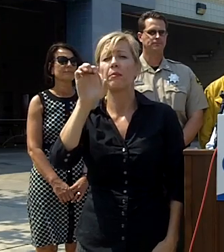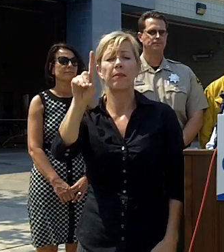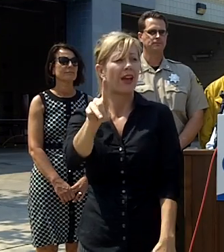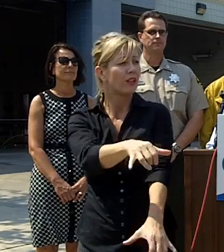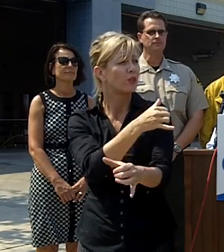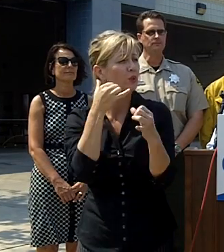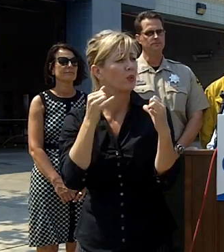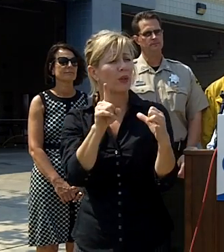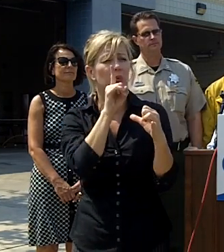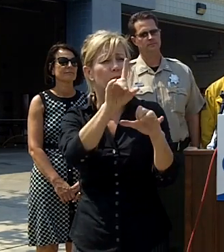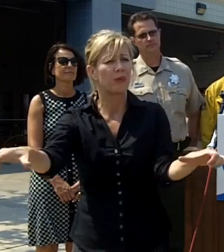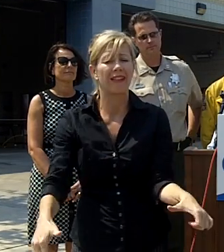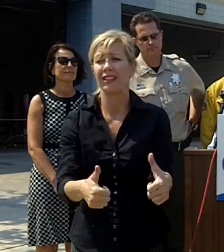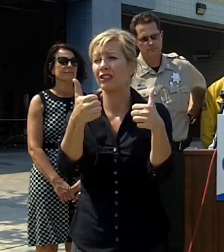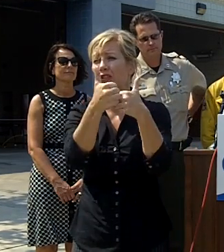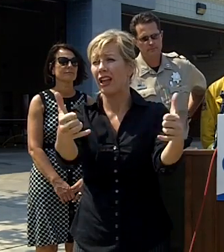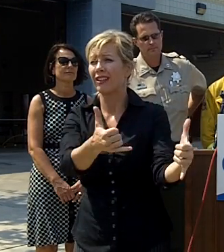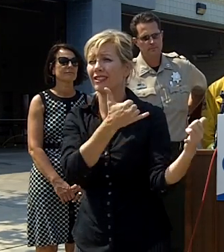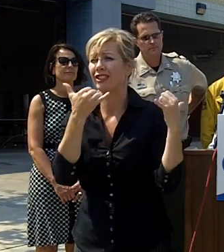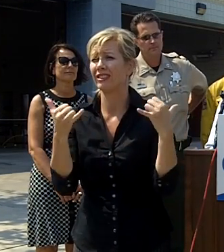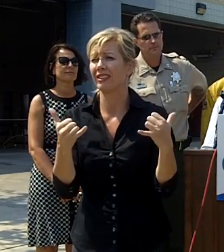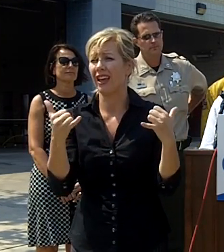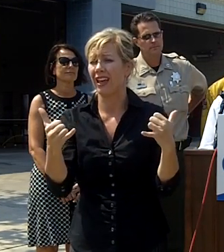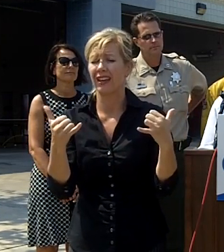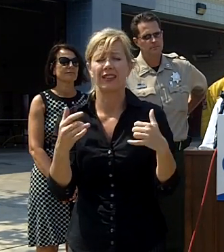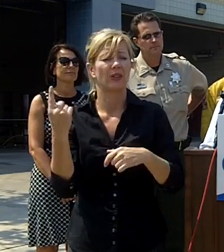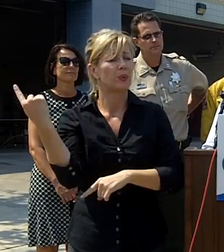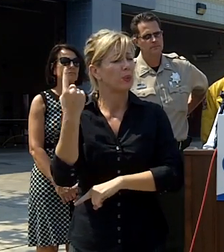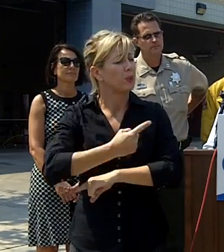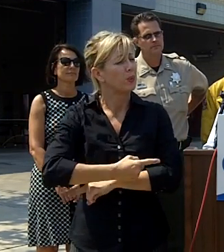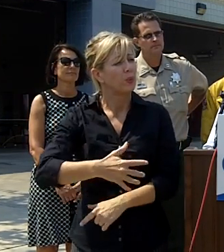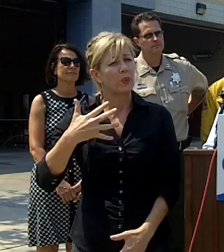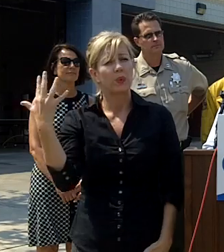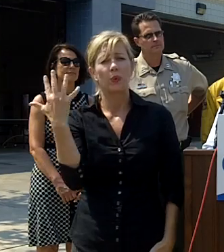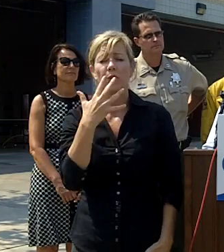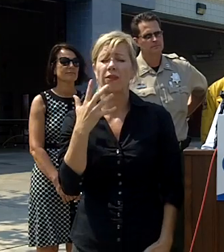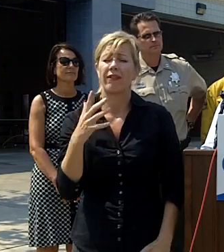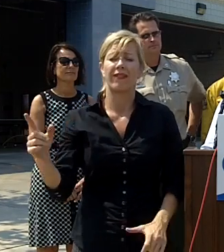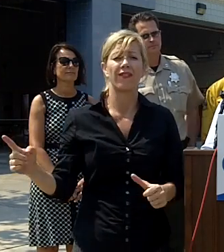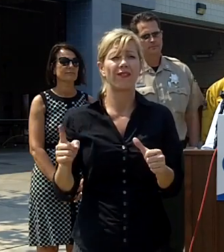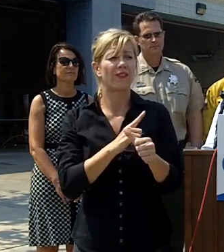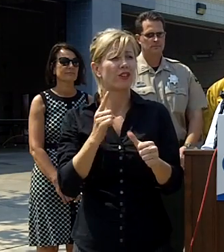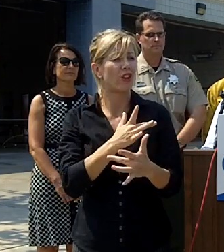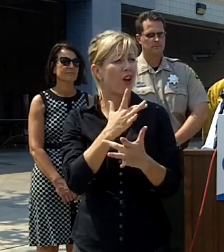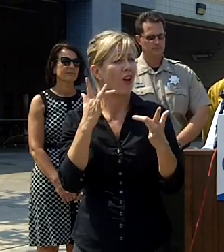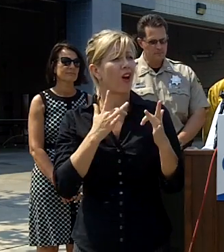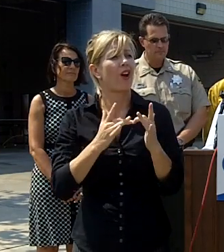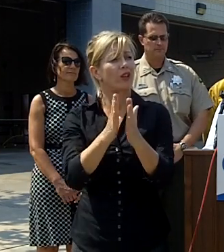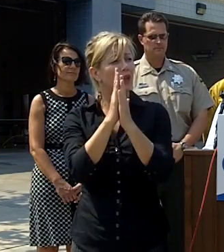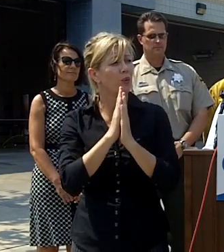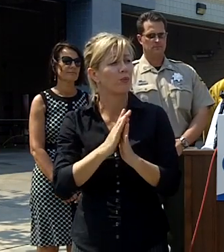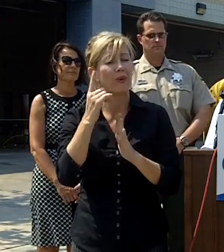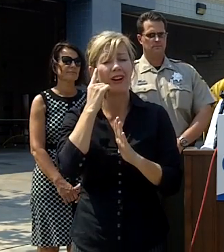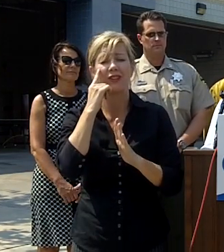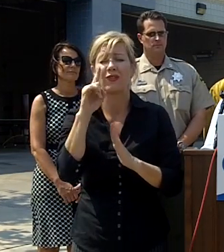and challenging day first our hearts and prayers go out to all the citizens and businesses that